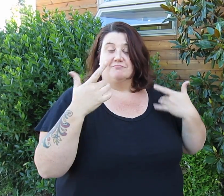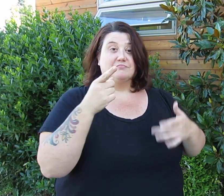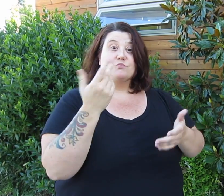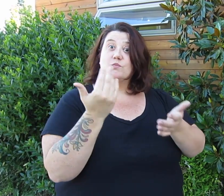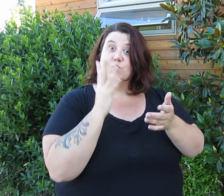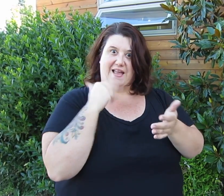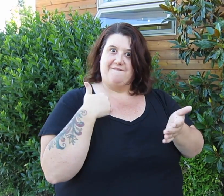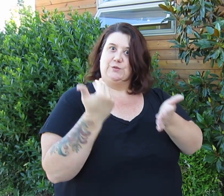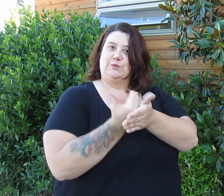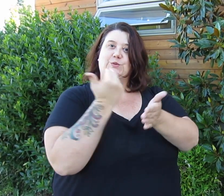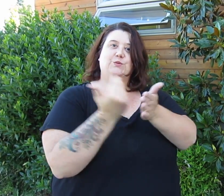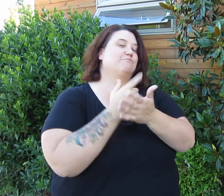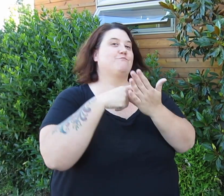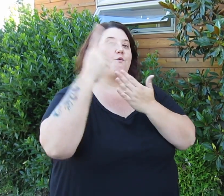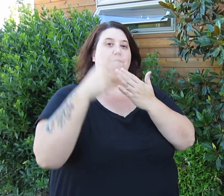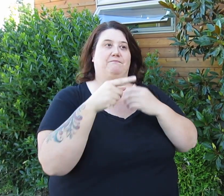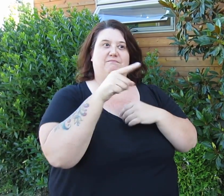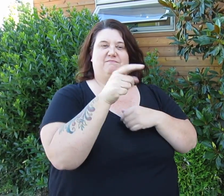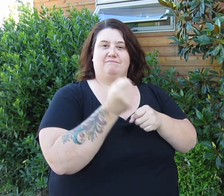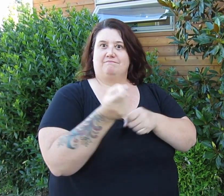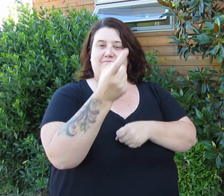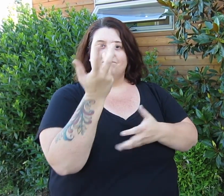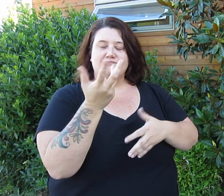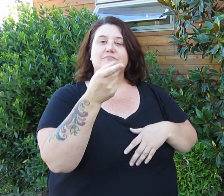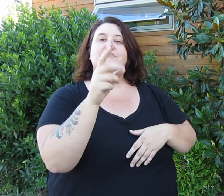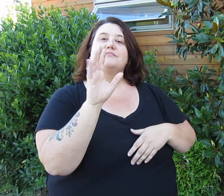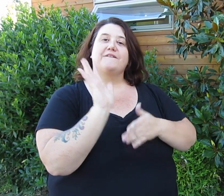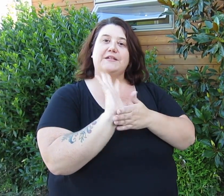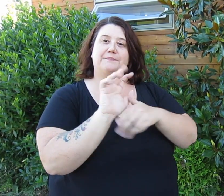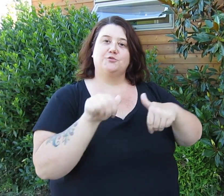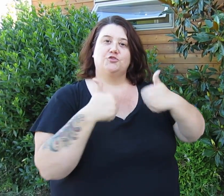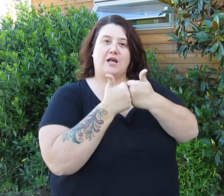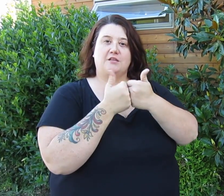We are also thrilled because we will offer a new program: 72 Hour Film Challenge!